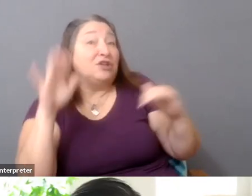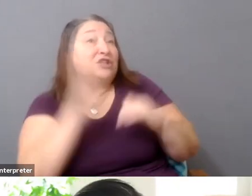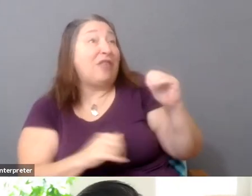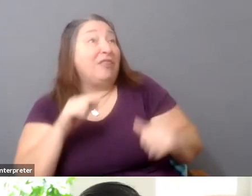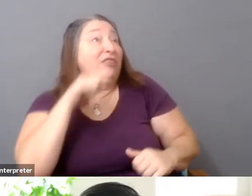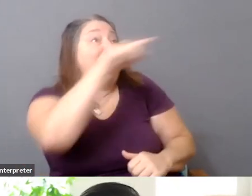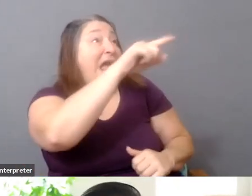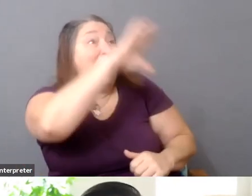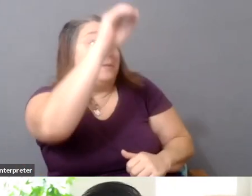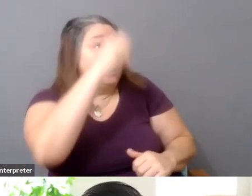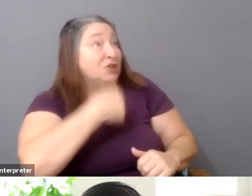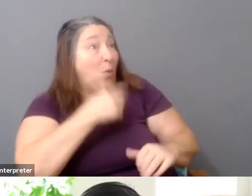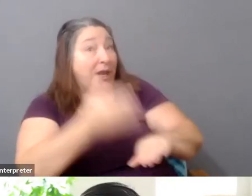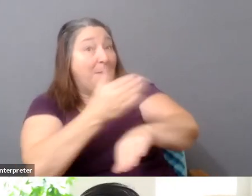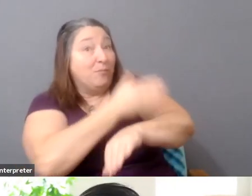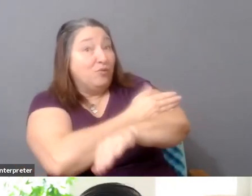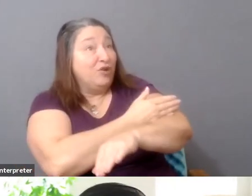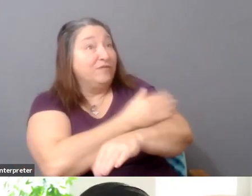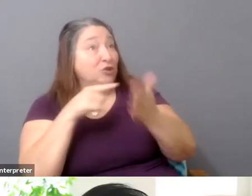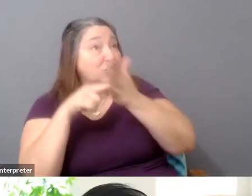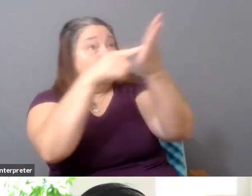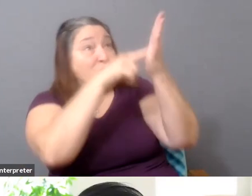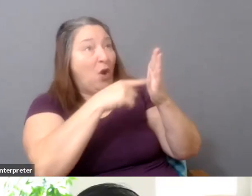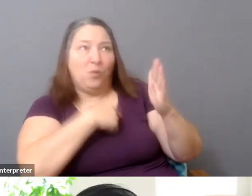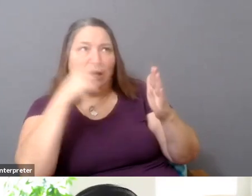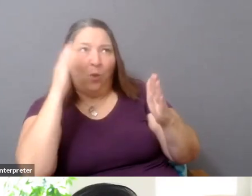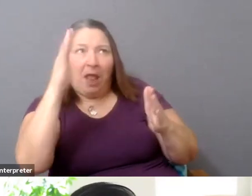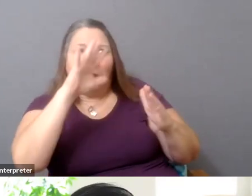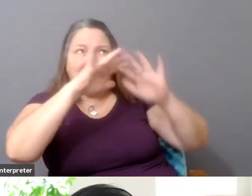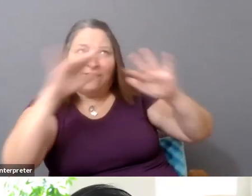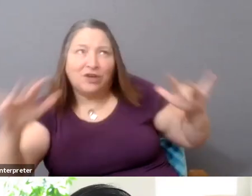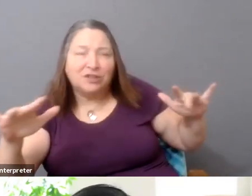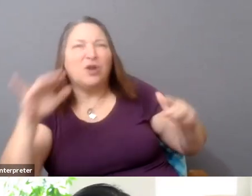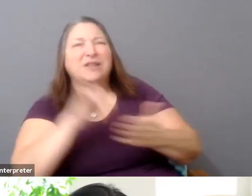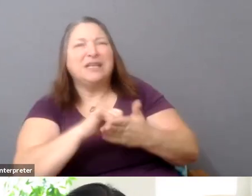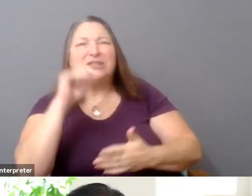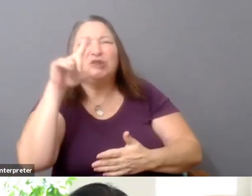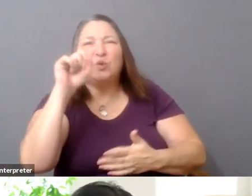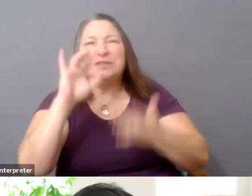And so these tools and networks allowed for a transparency that didn't previously exist,